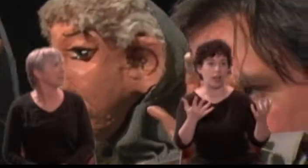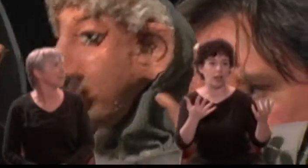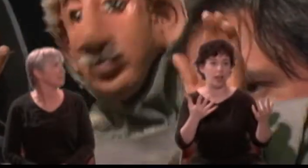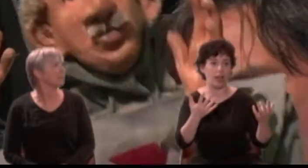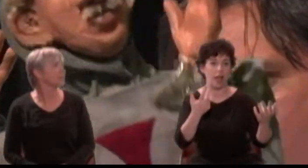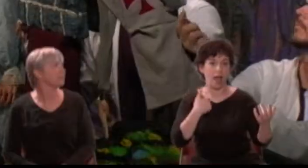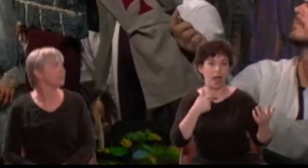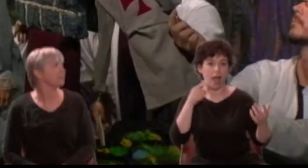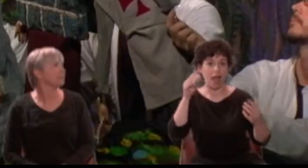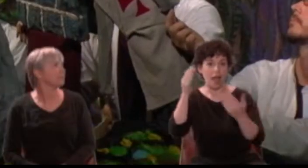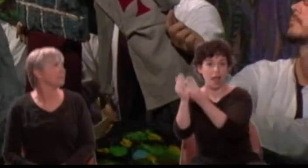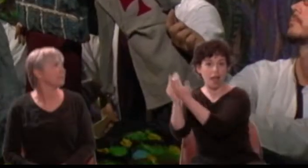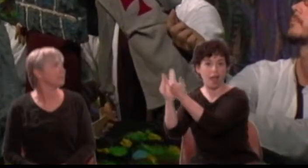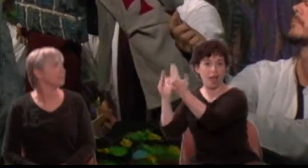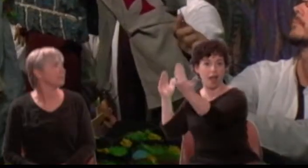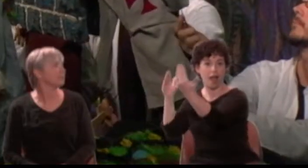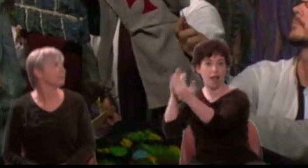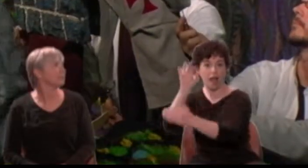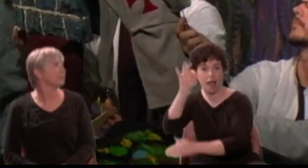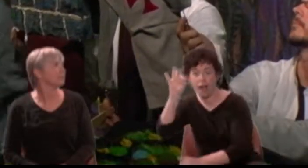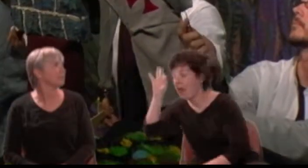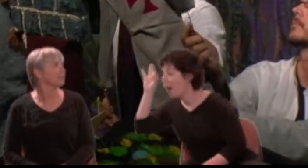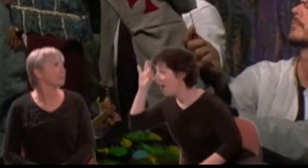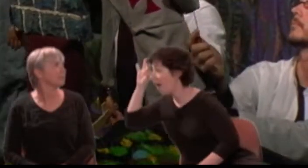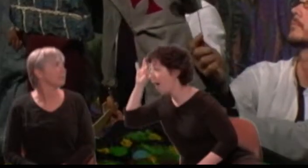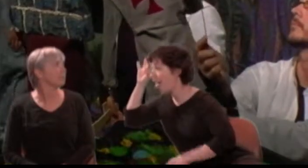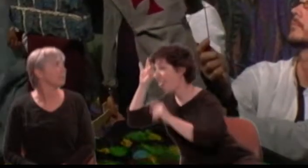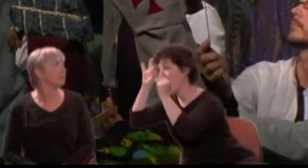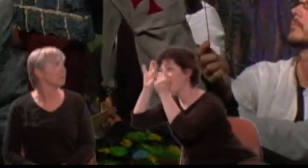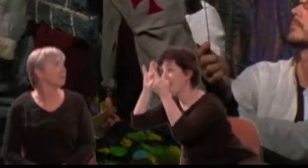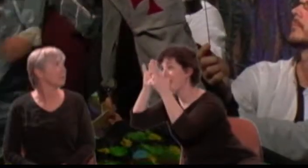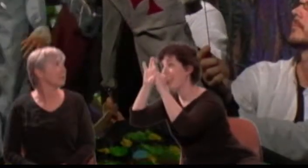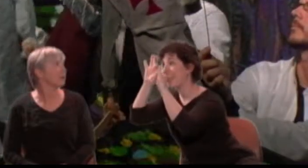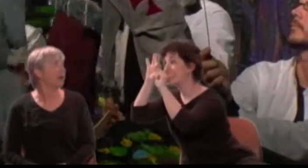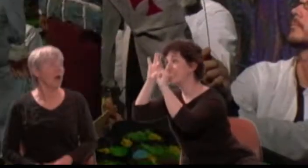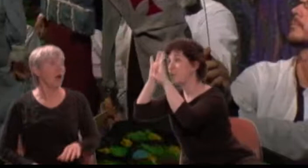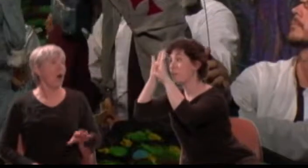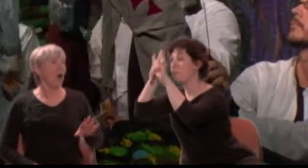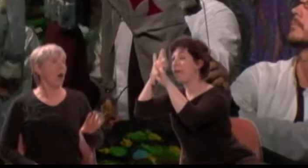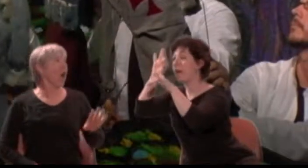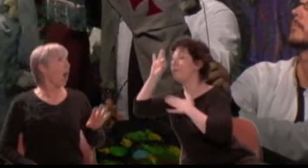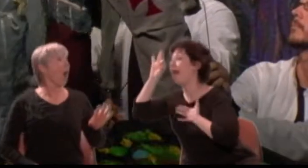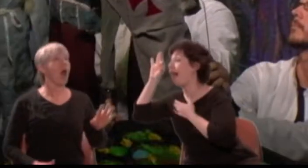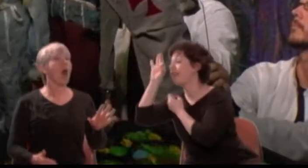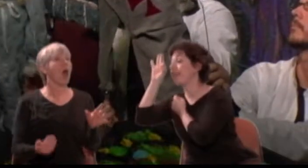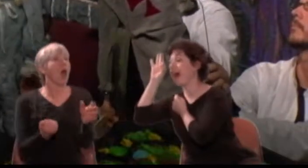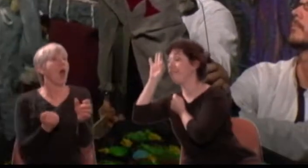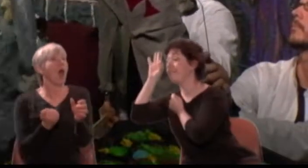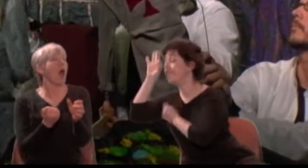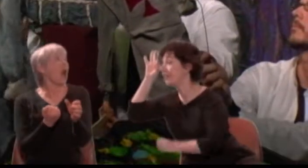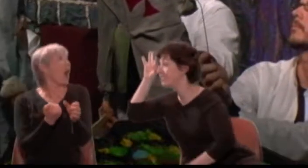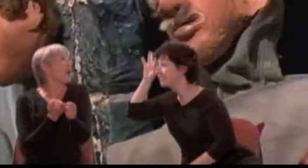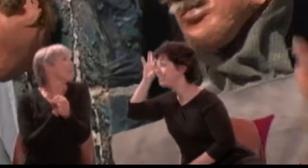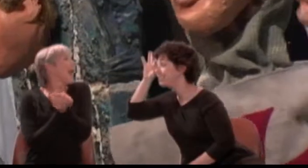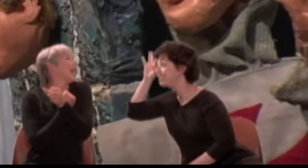Thisby! Thisby: My love thou art, my love, I think.